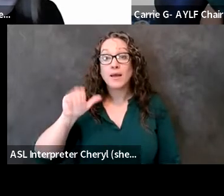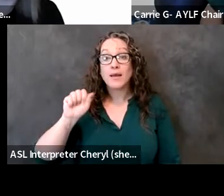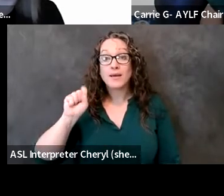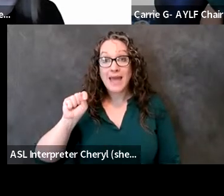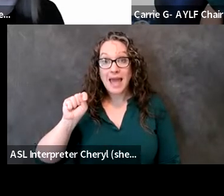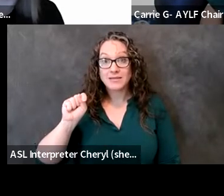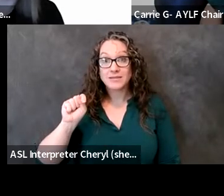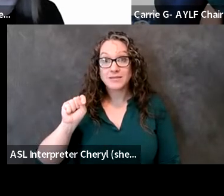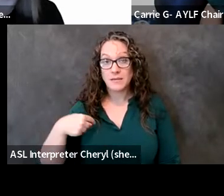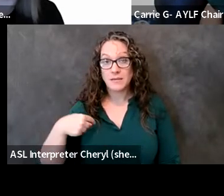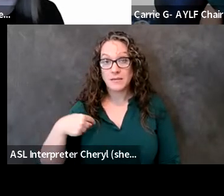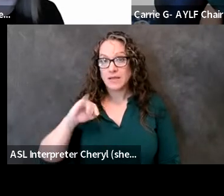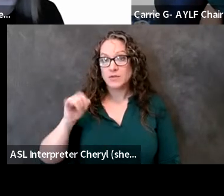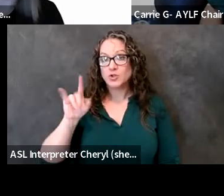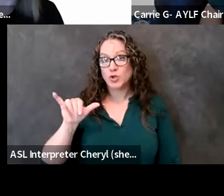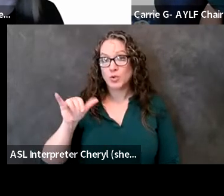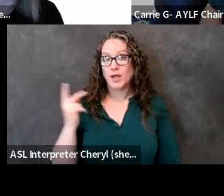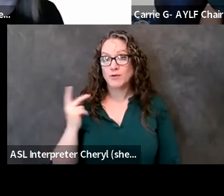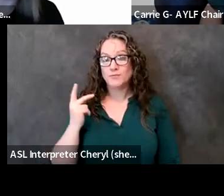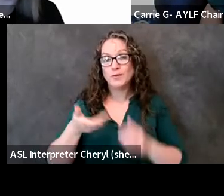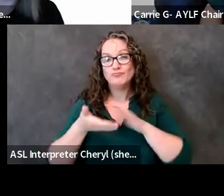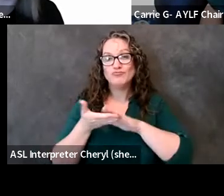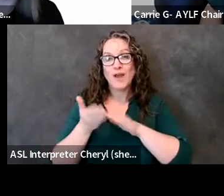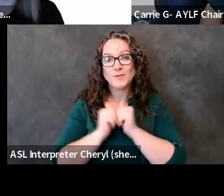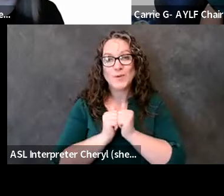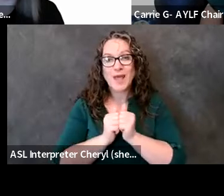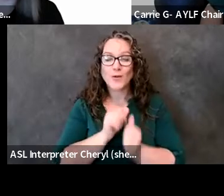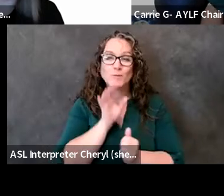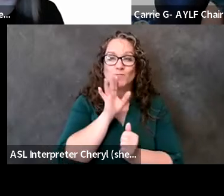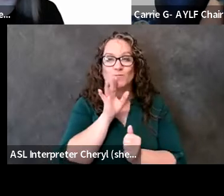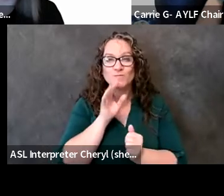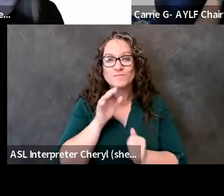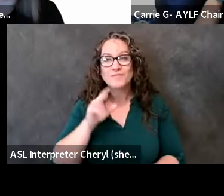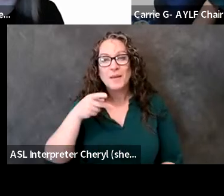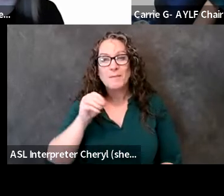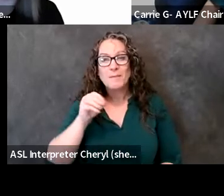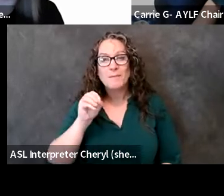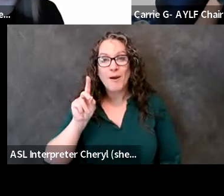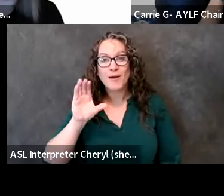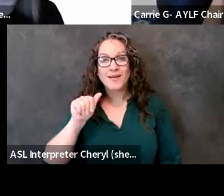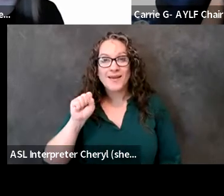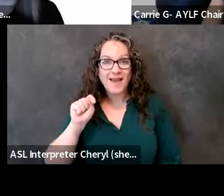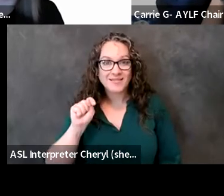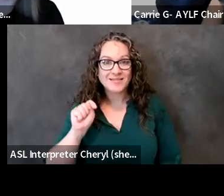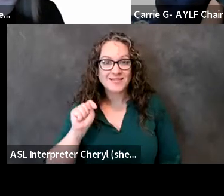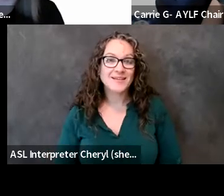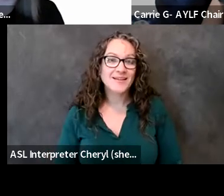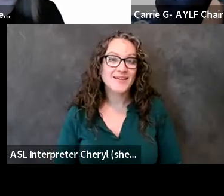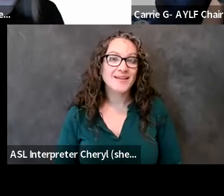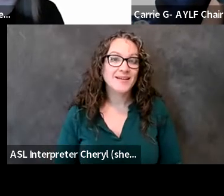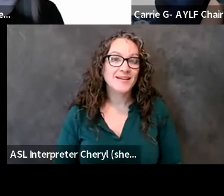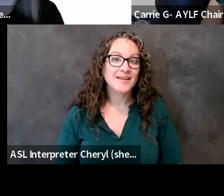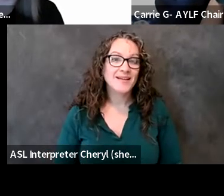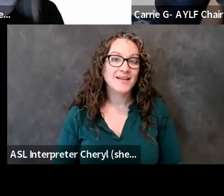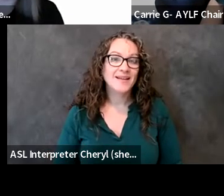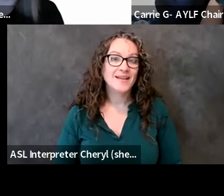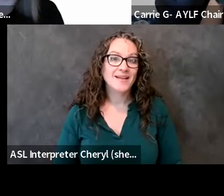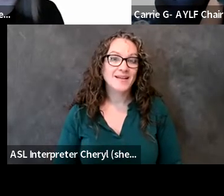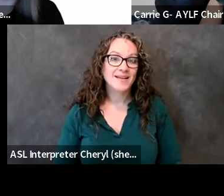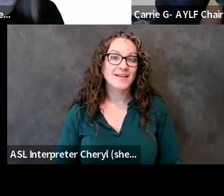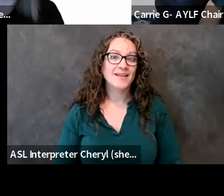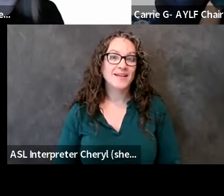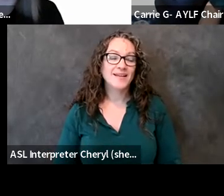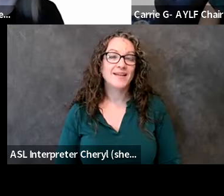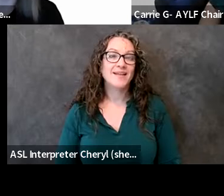year or two years ago and so yes um we still we still um um talk to each other um quite a lot so